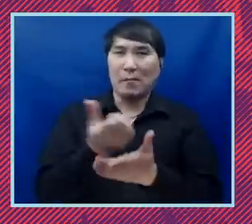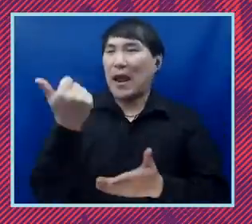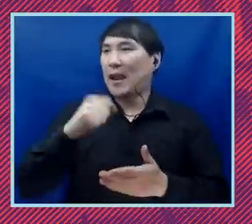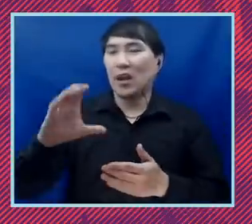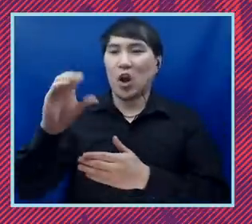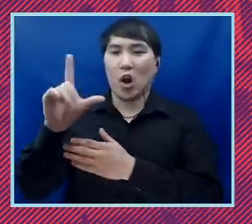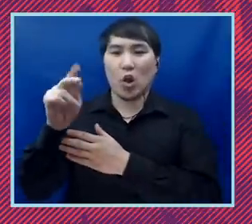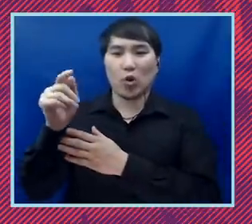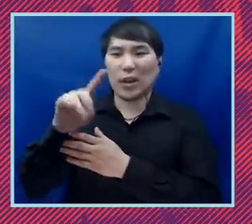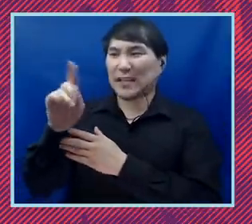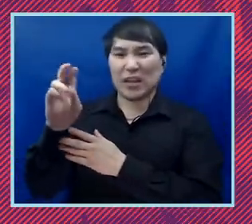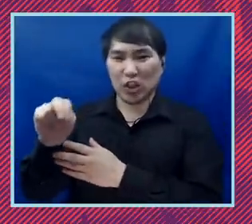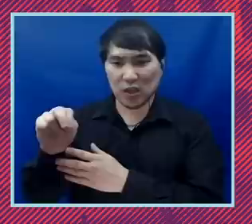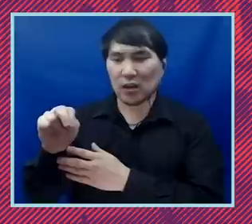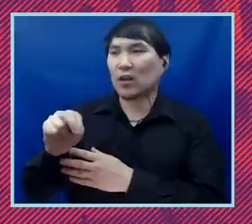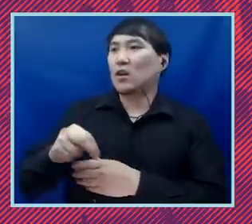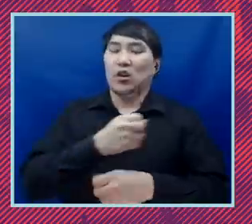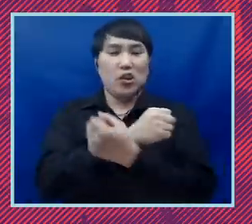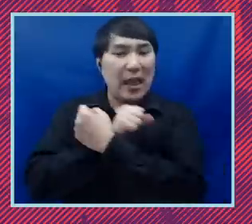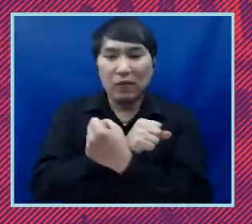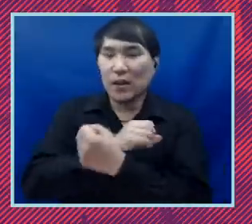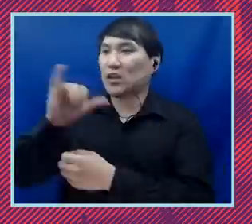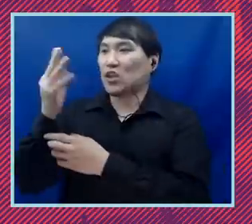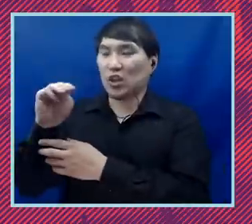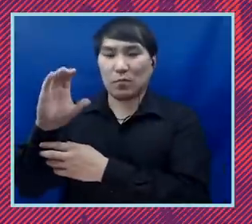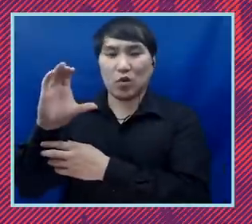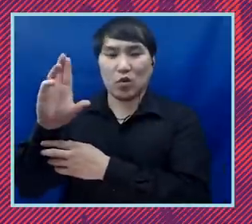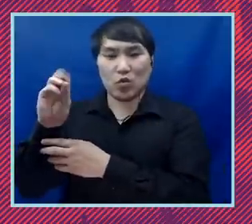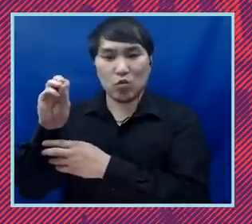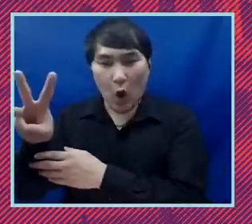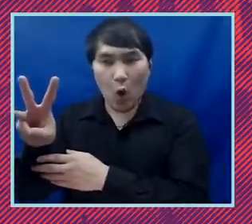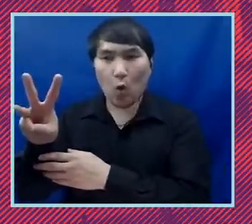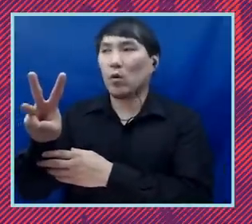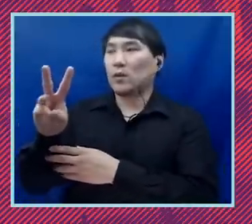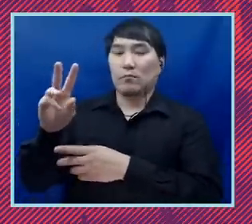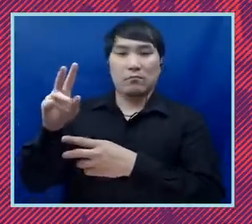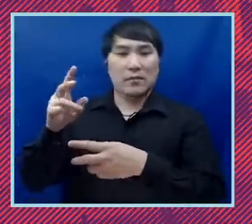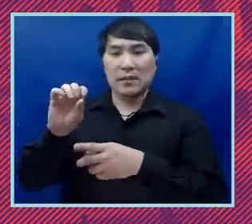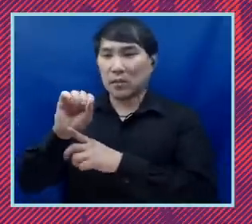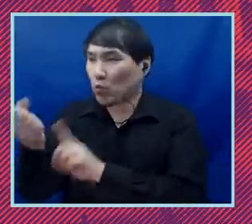slavery and Jim Crow, identifying and challenging the modern tools of racial inequality